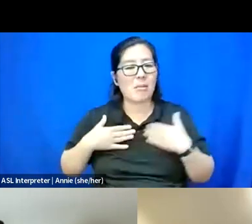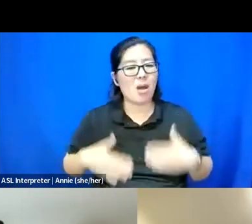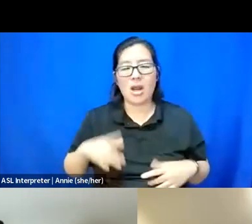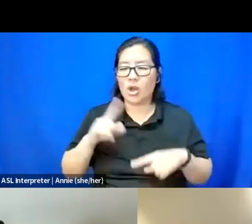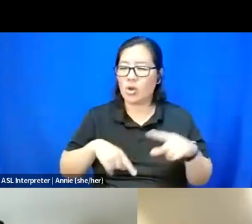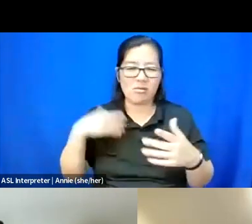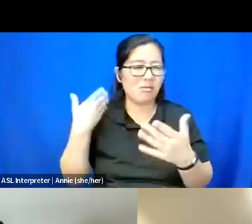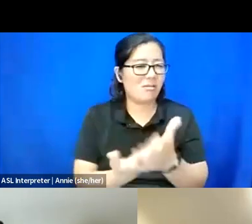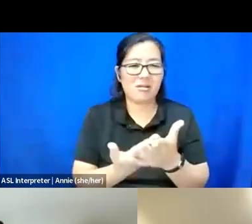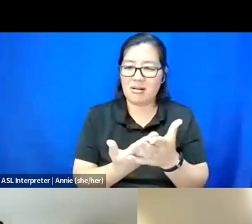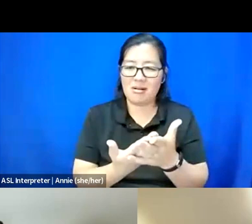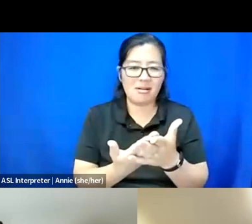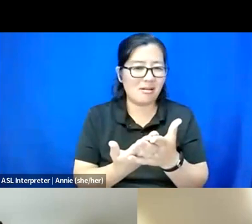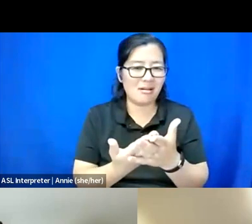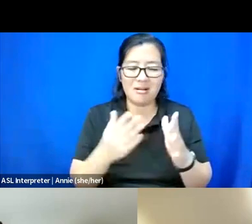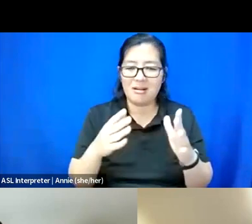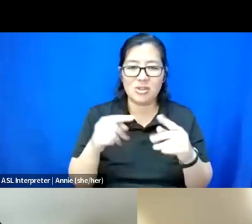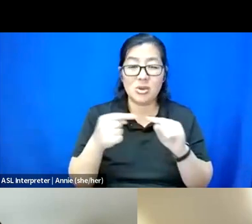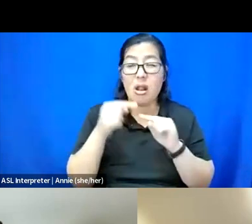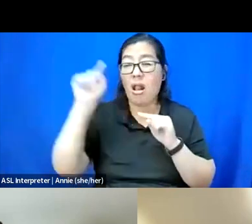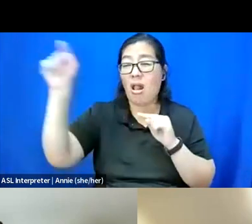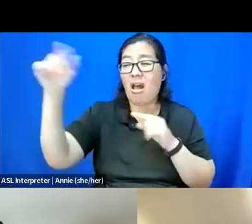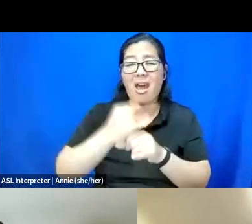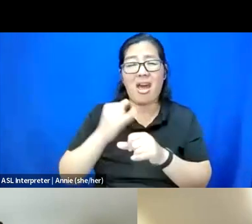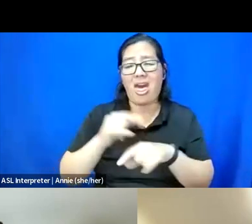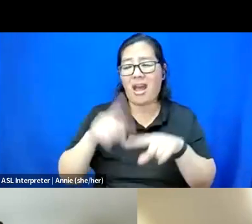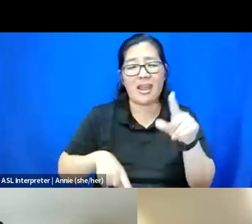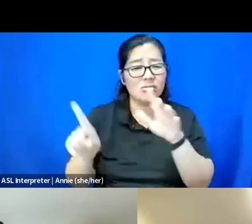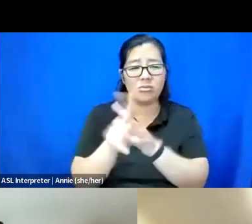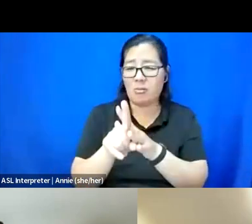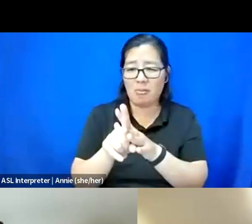to the other part of campus, you know, to attend.